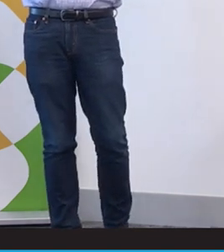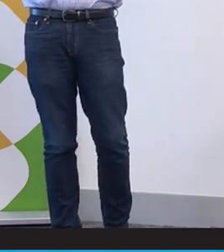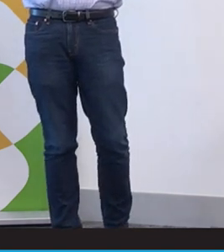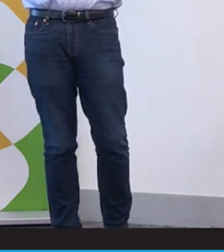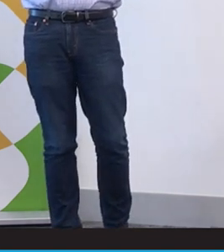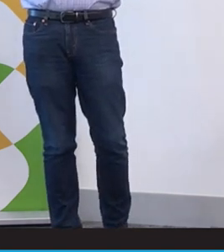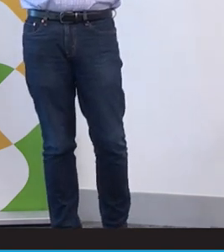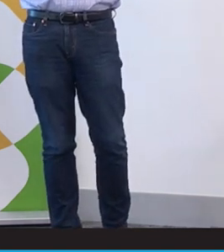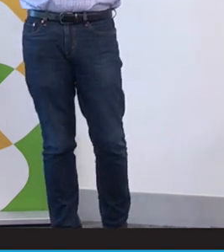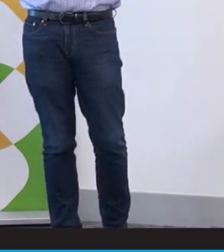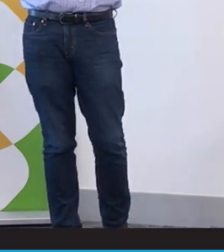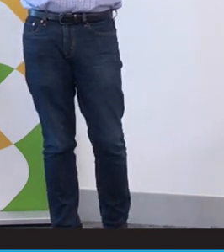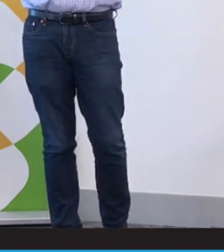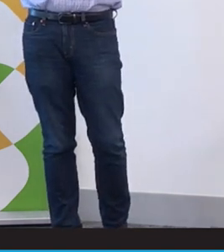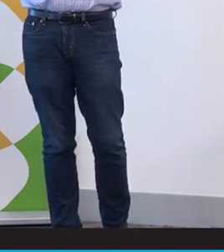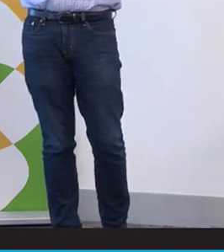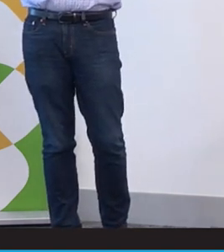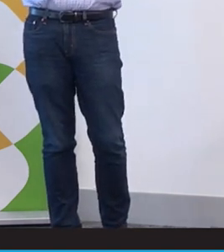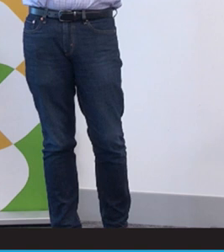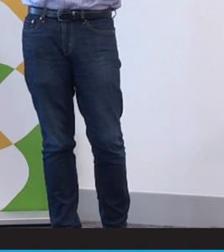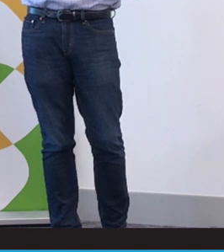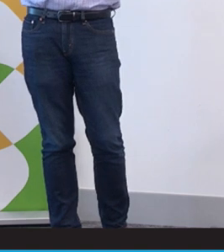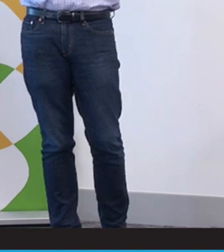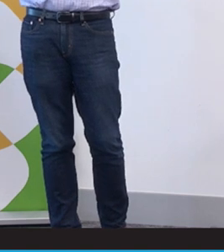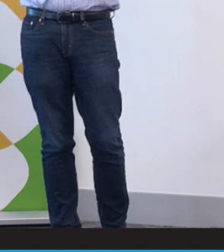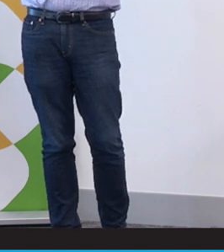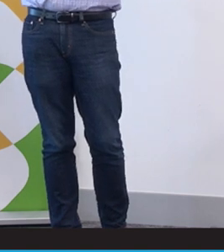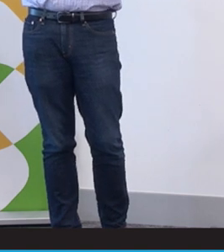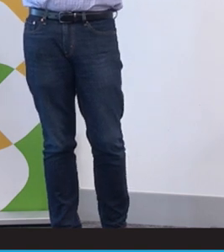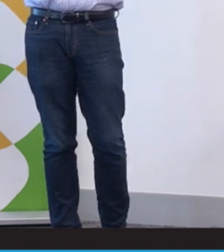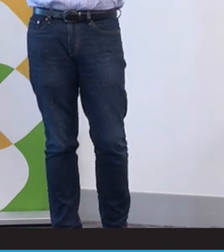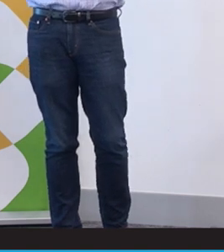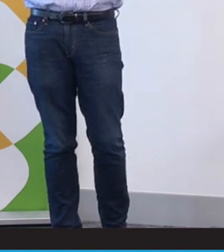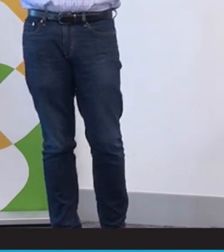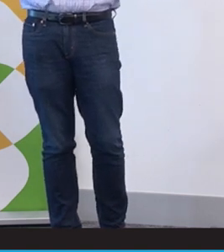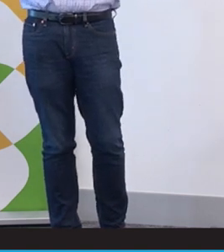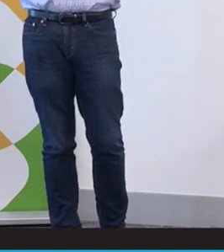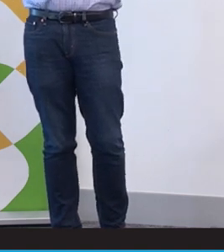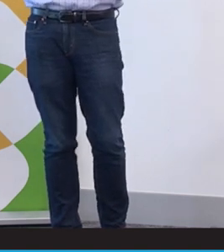worthwhile reading and thinking about later. But we just wanted to emphasize that there is a different narrative, there is a different perspective on